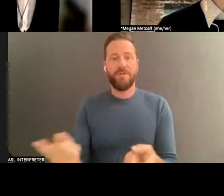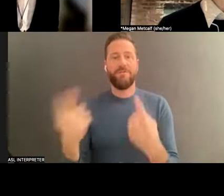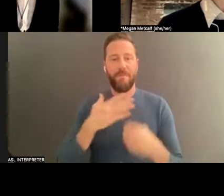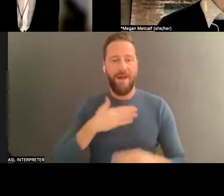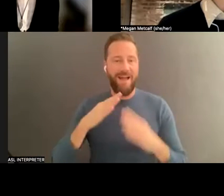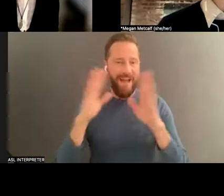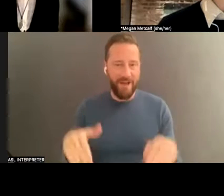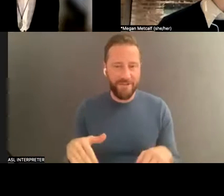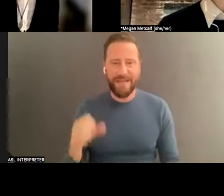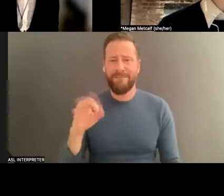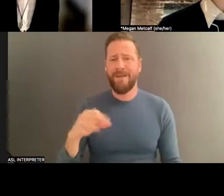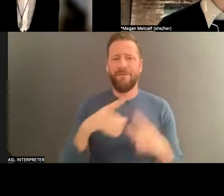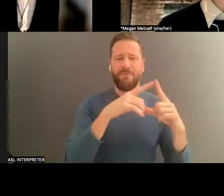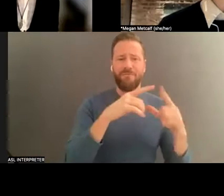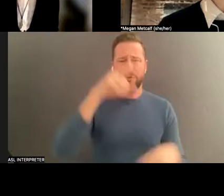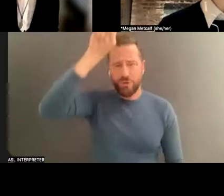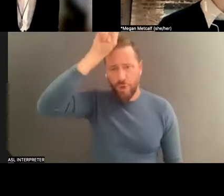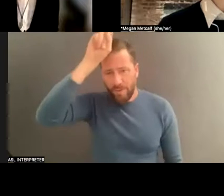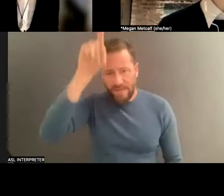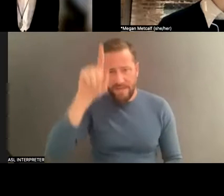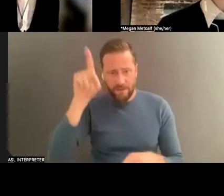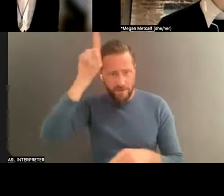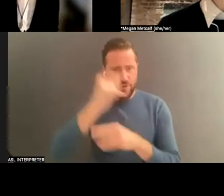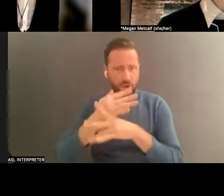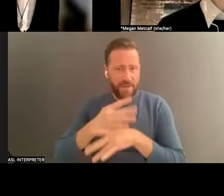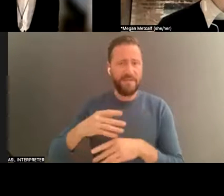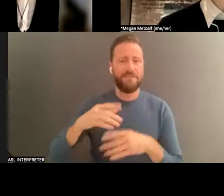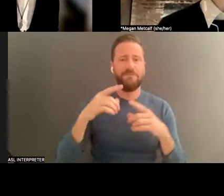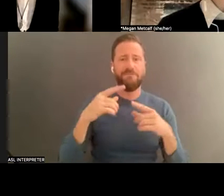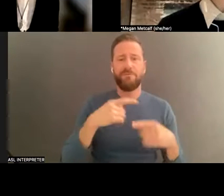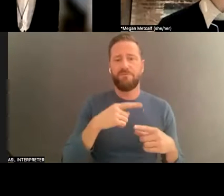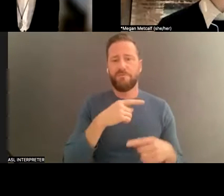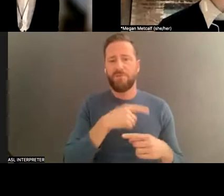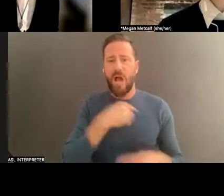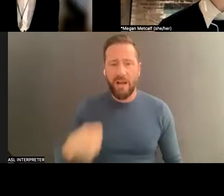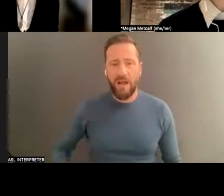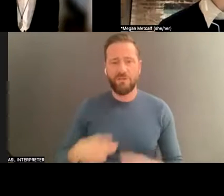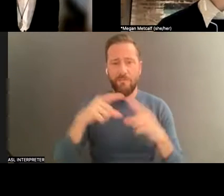, China, Japan, Russia, they would all come into my house. And this was